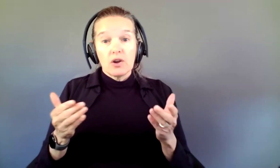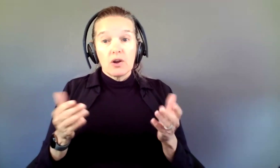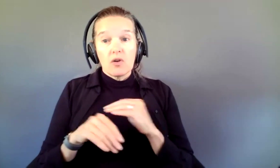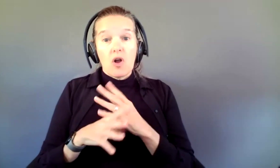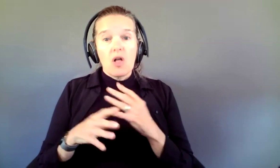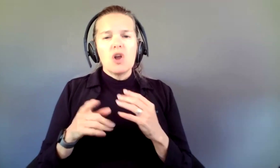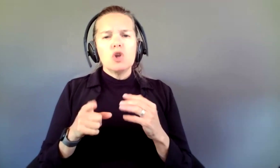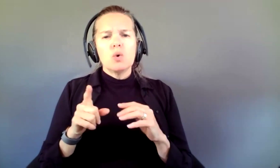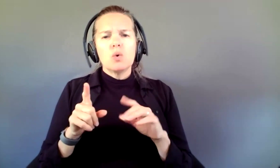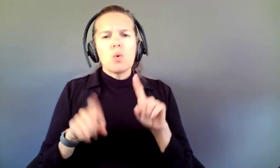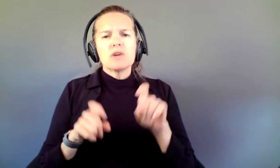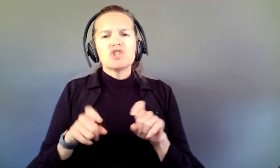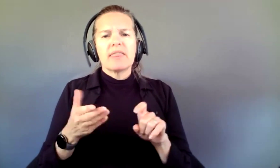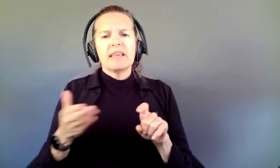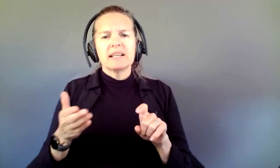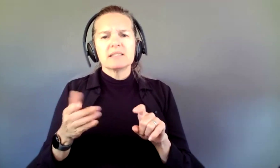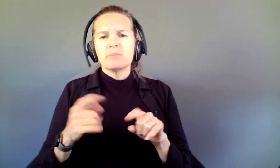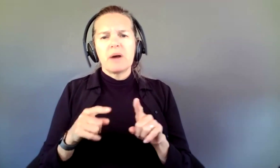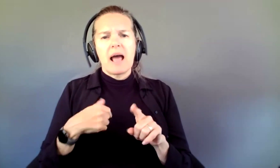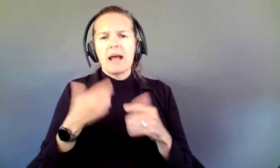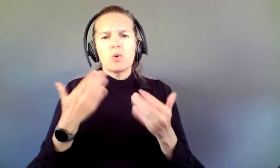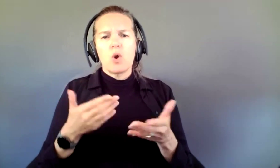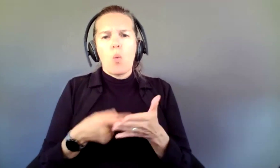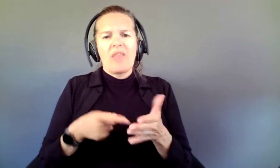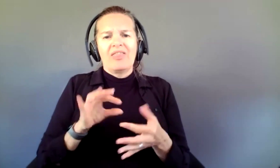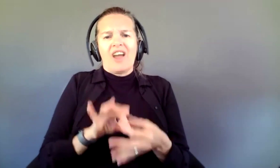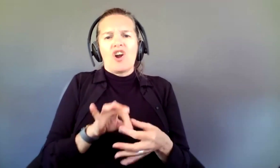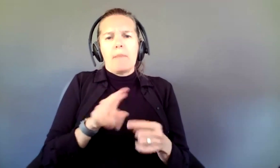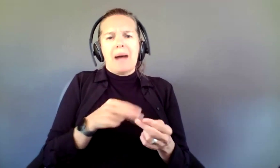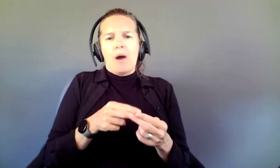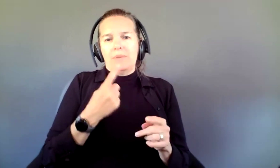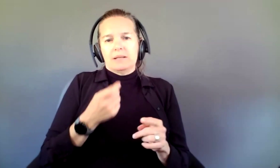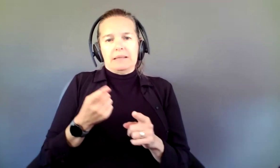and I don't know what they are about now. If they were not answered and you're on the call,